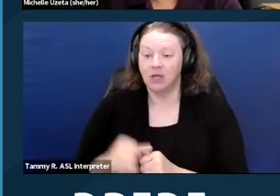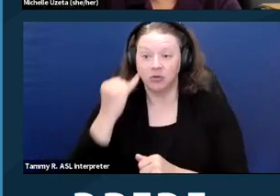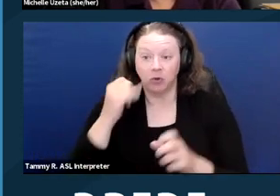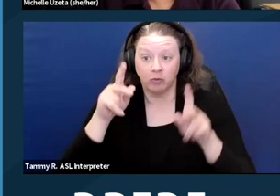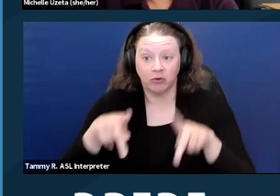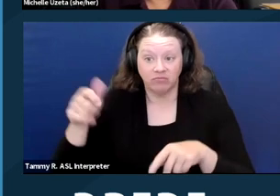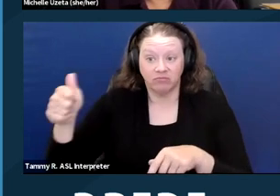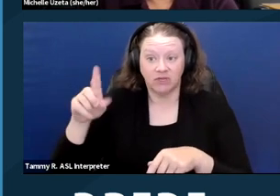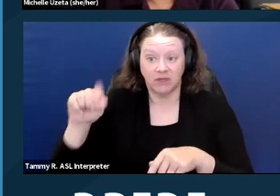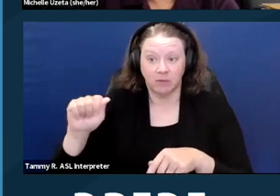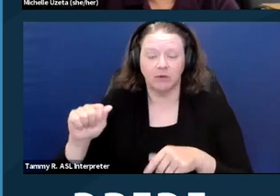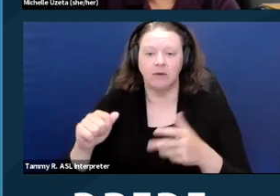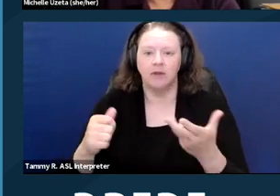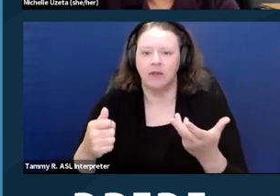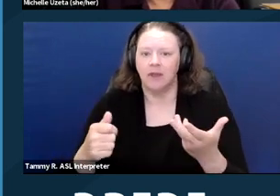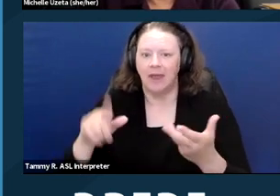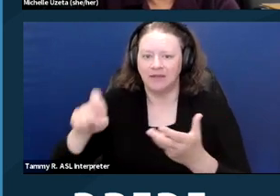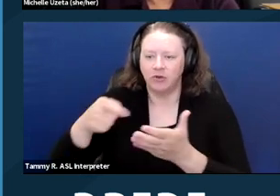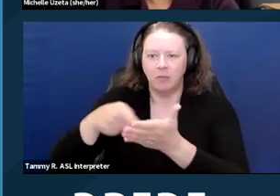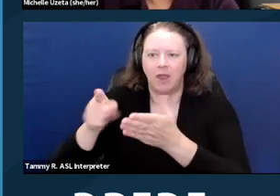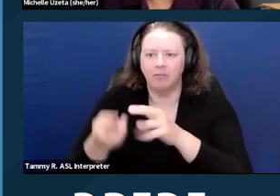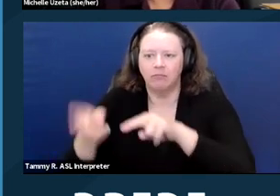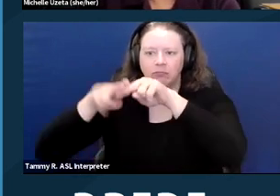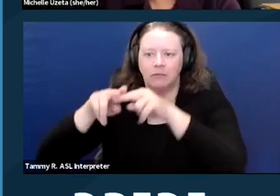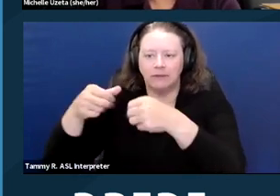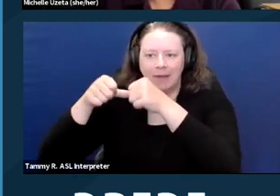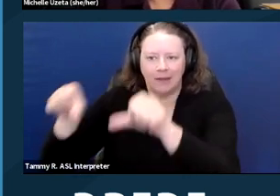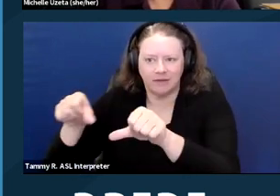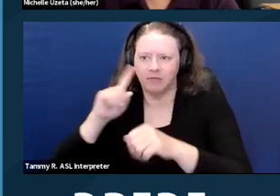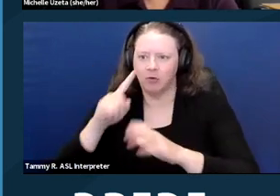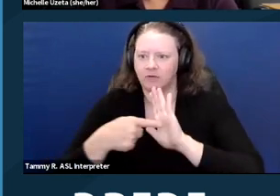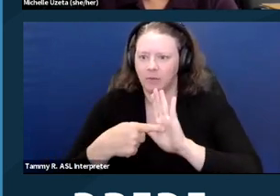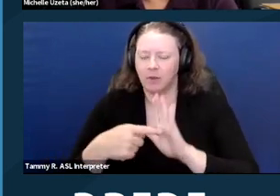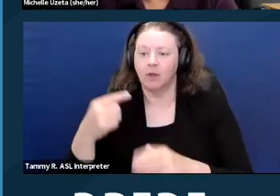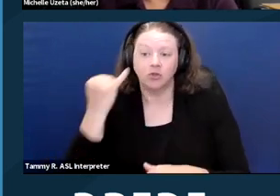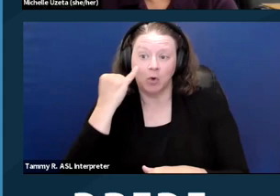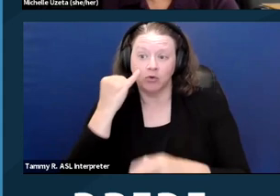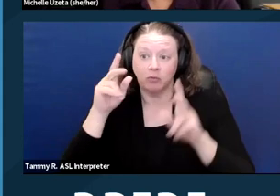to pay an excess deposit. For example, somebody uses a wheelchair,